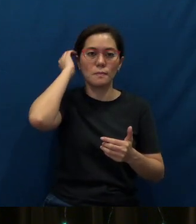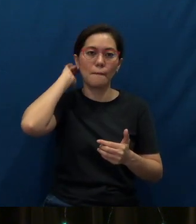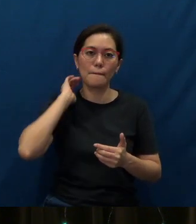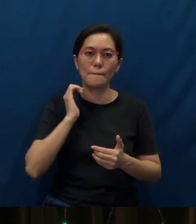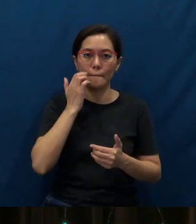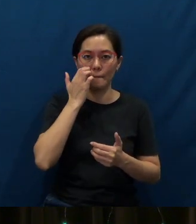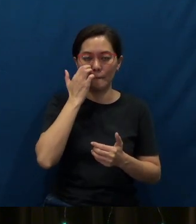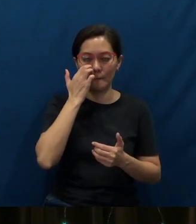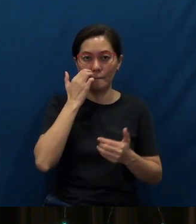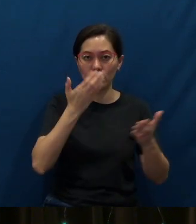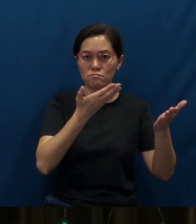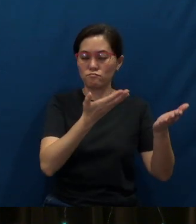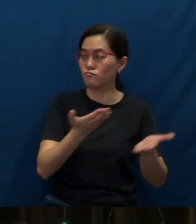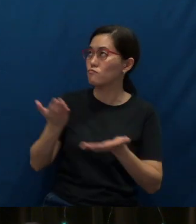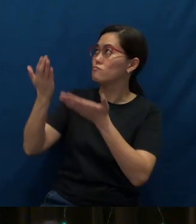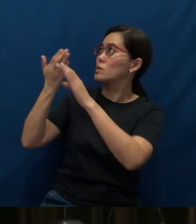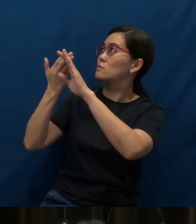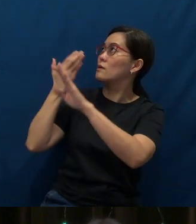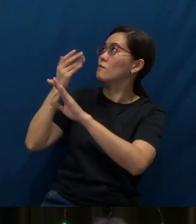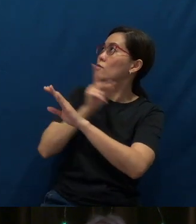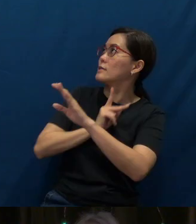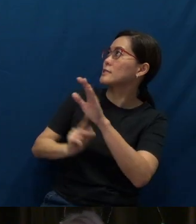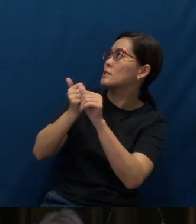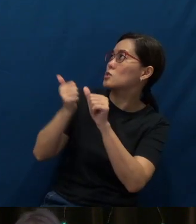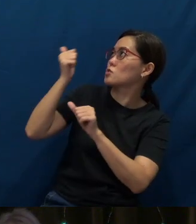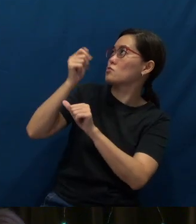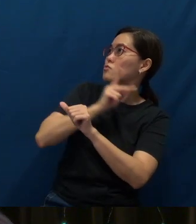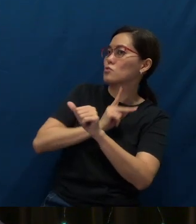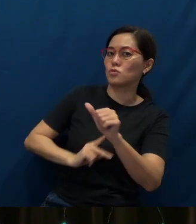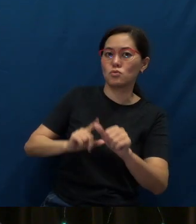Let's bring it before the King of kings, the Lord of lords.